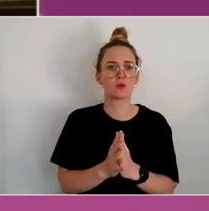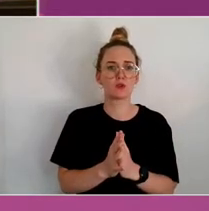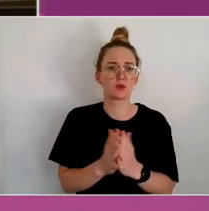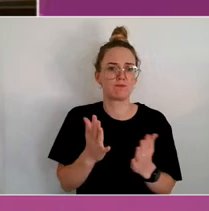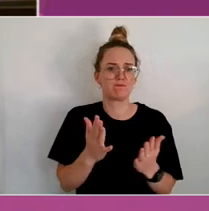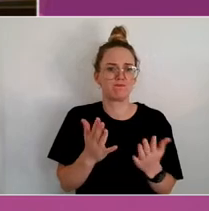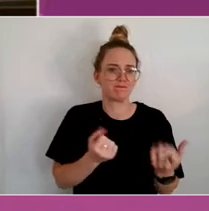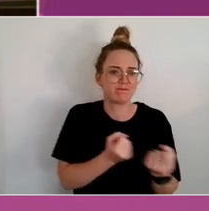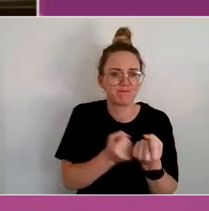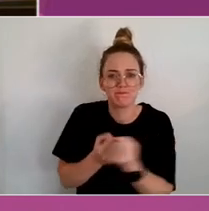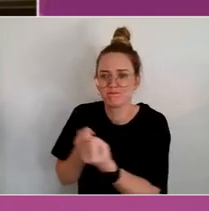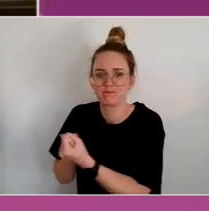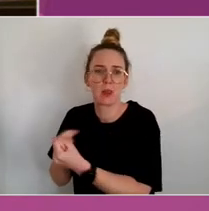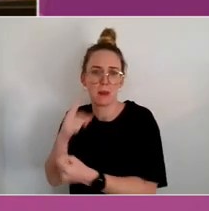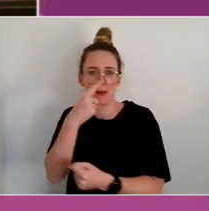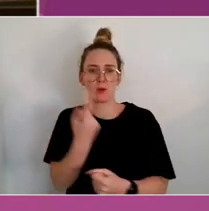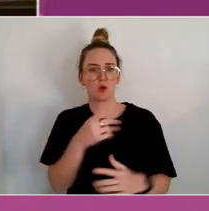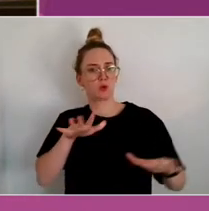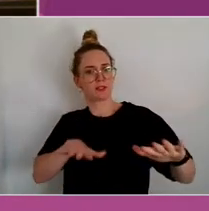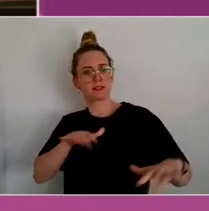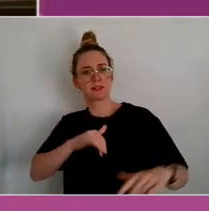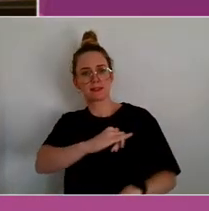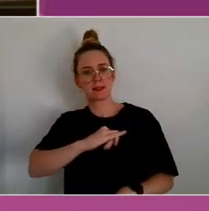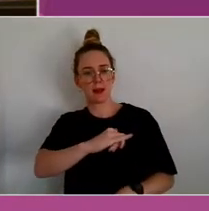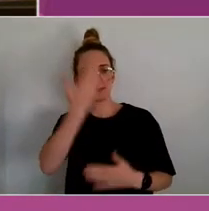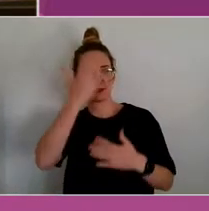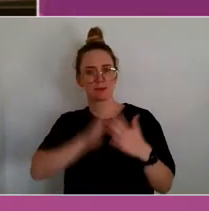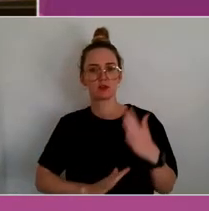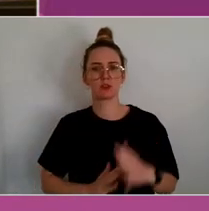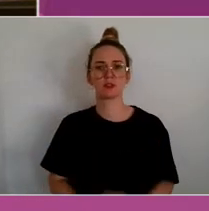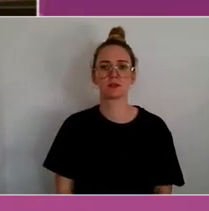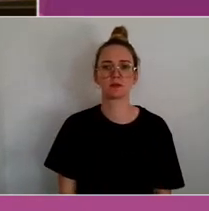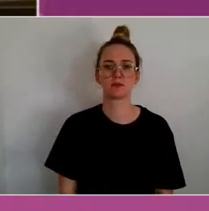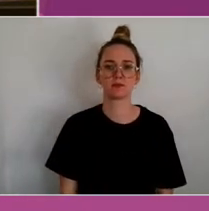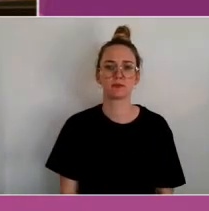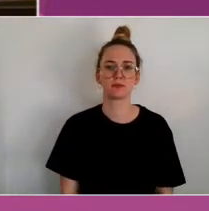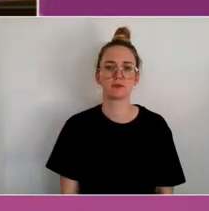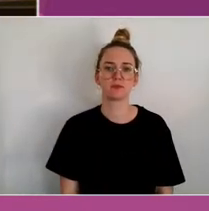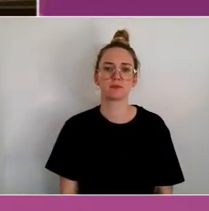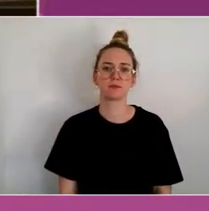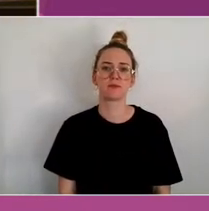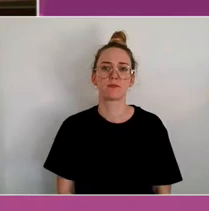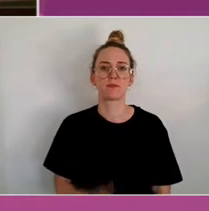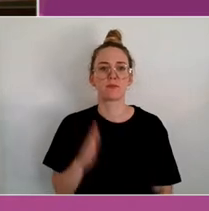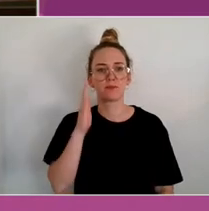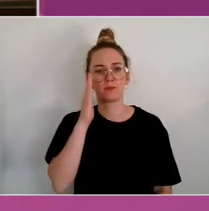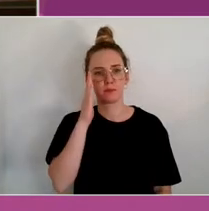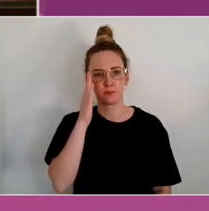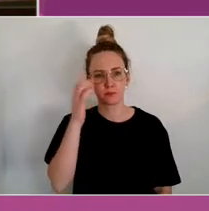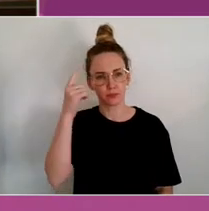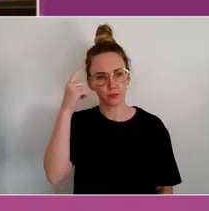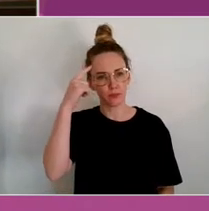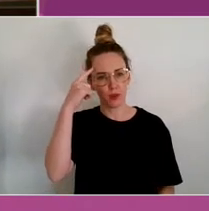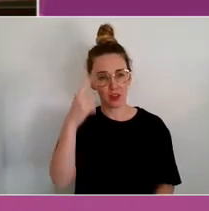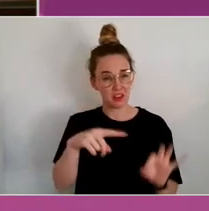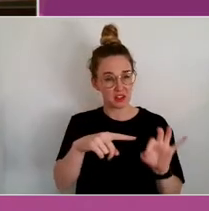I think there's a question who may be interesting, coming back to the